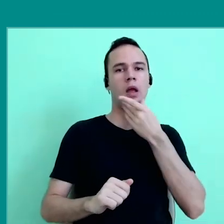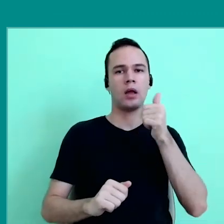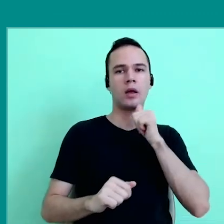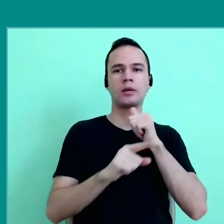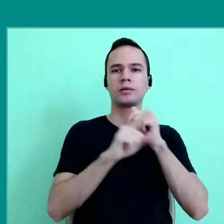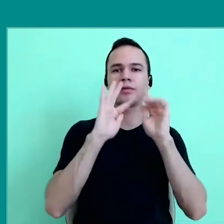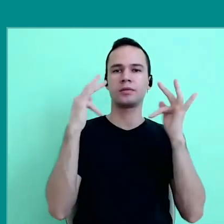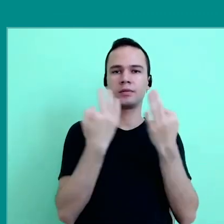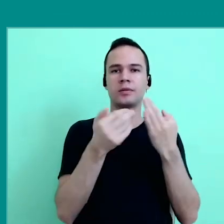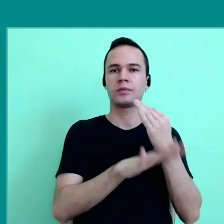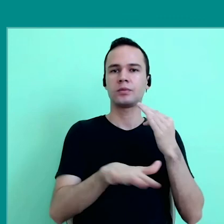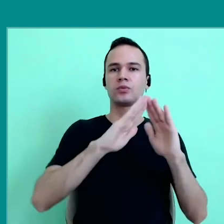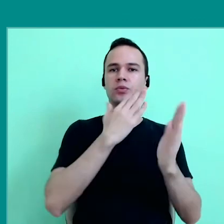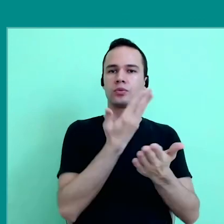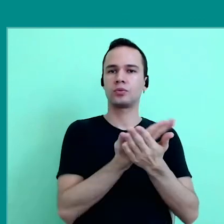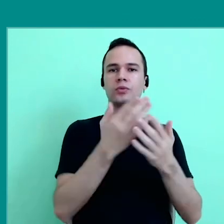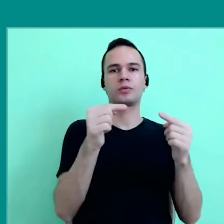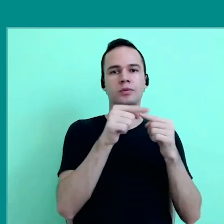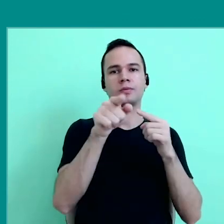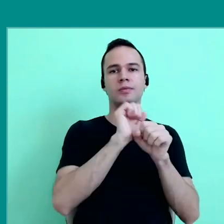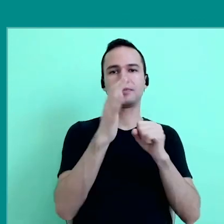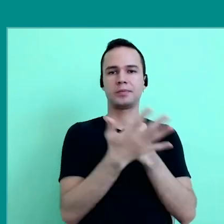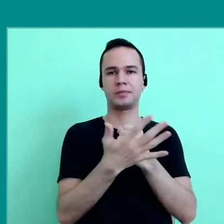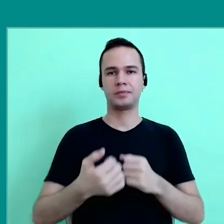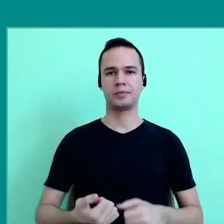and also families, schools, in the context of the pandemic.